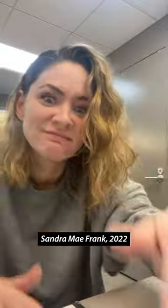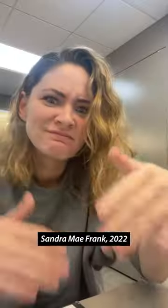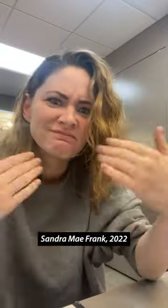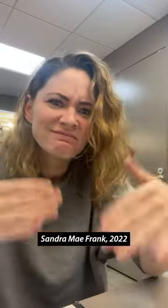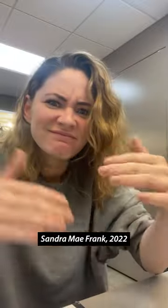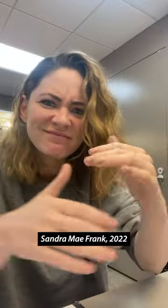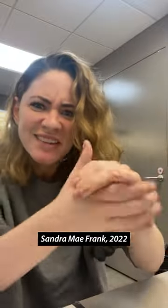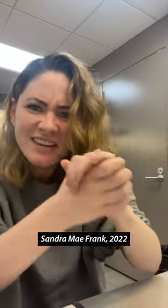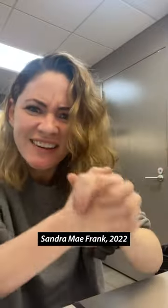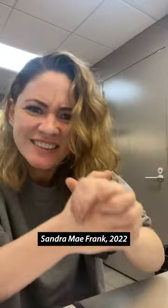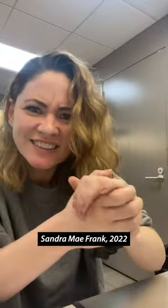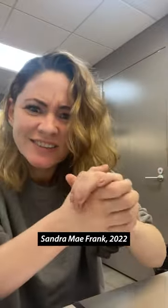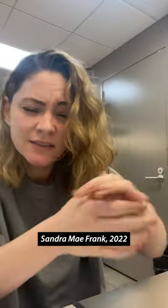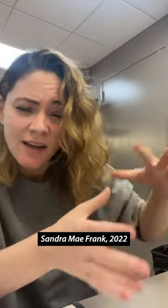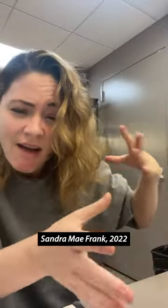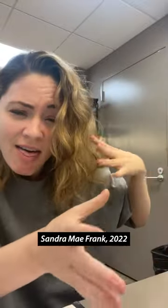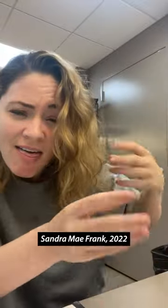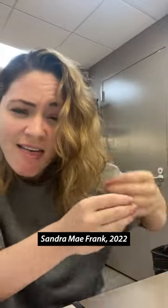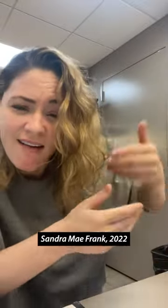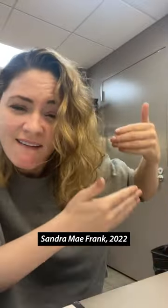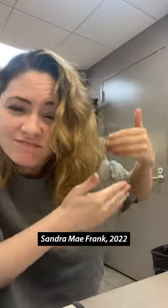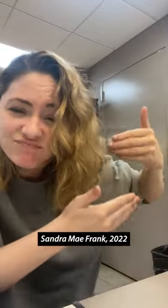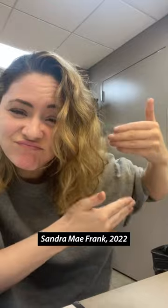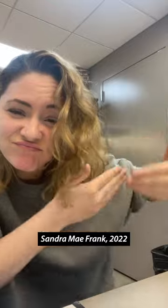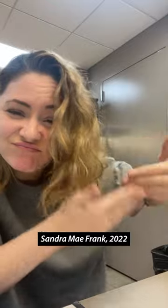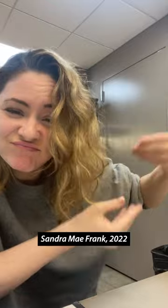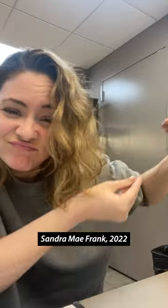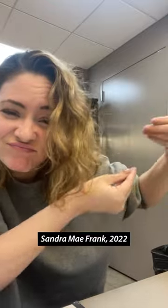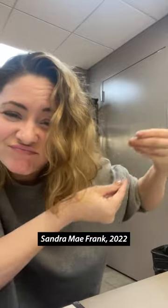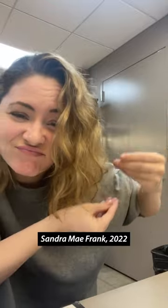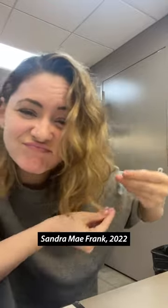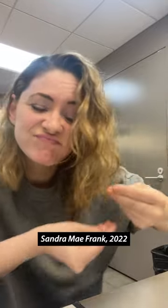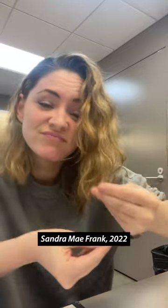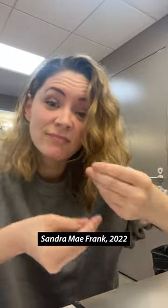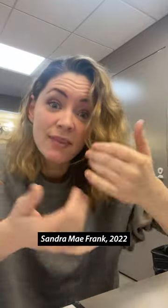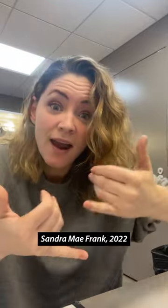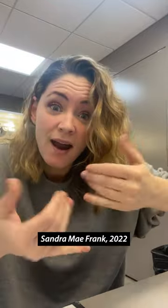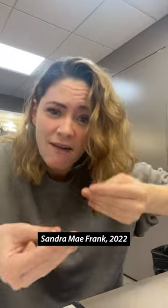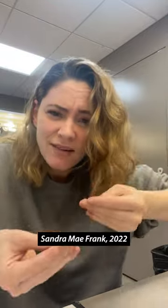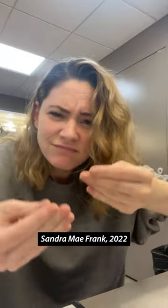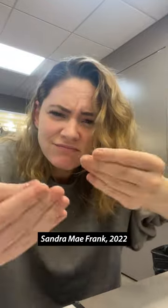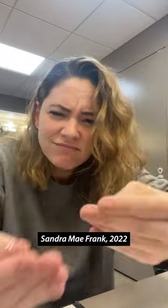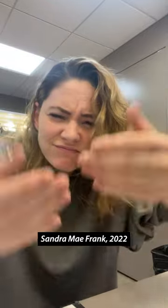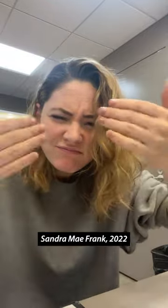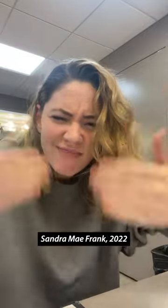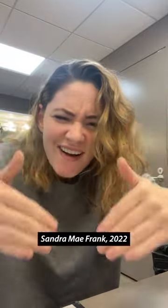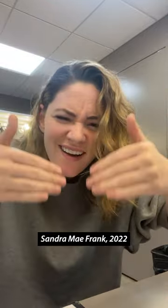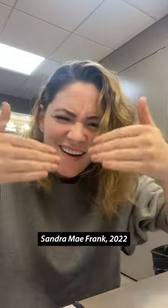Congratulations! The three of you now join many past Deaf performers from previous years.